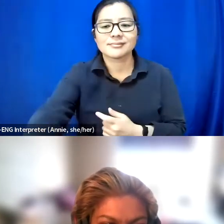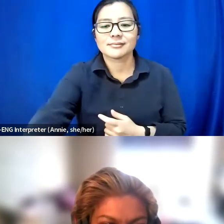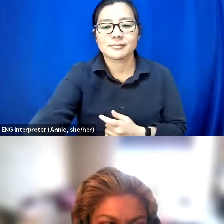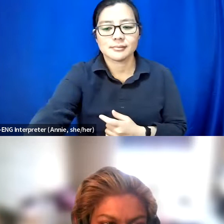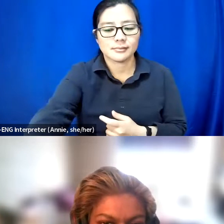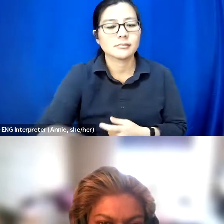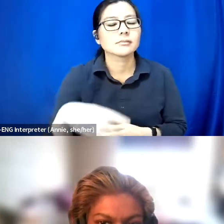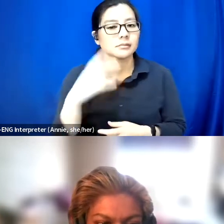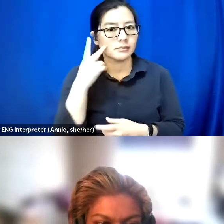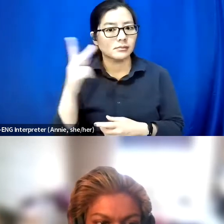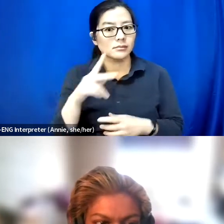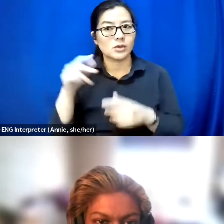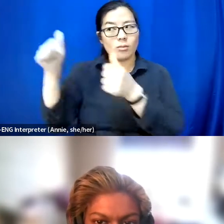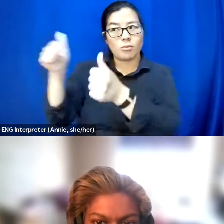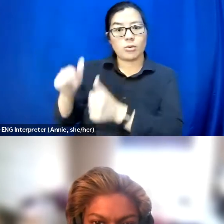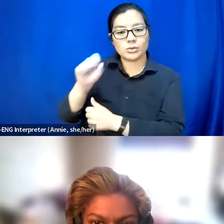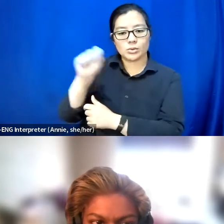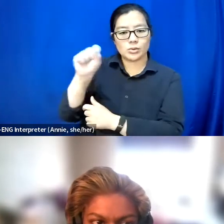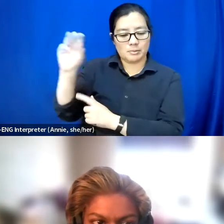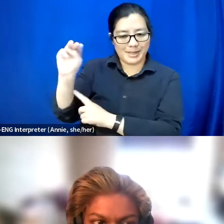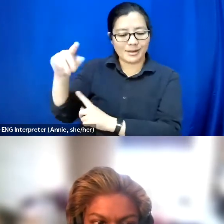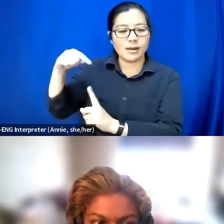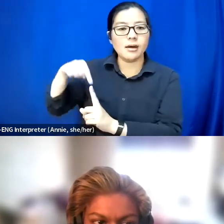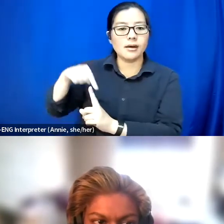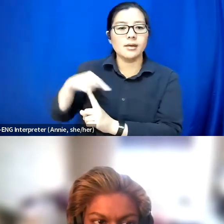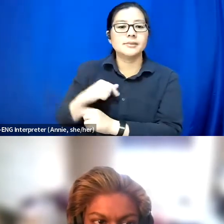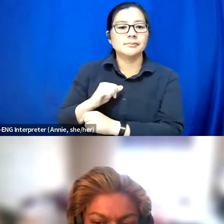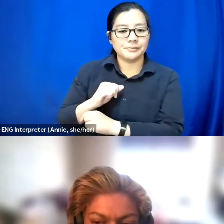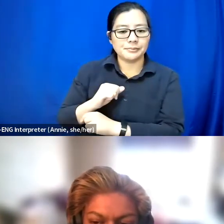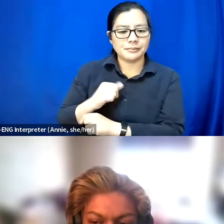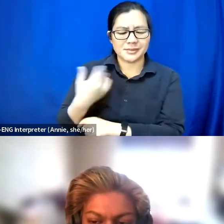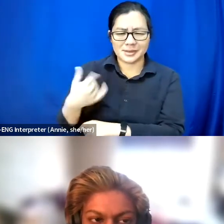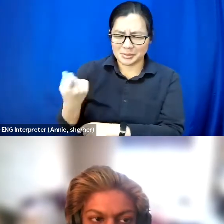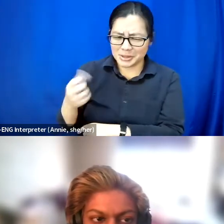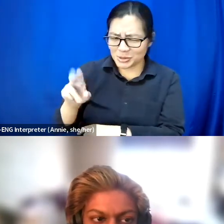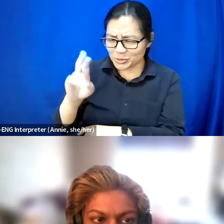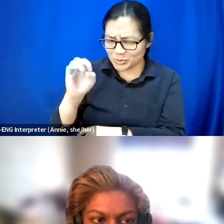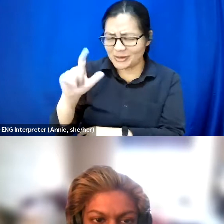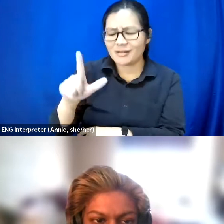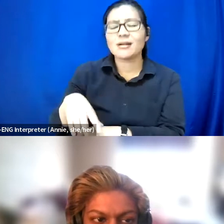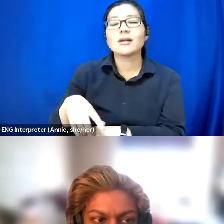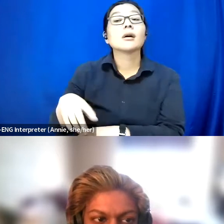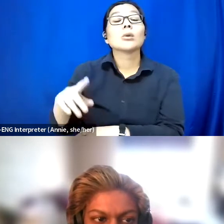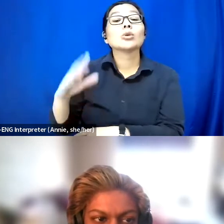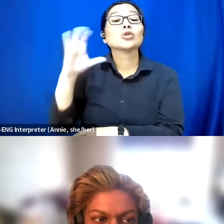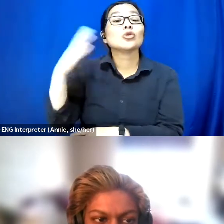on social media where I did . And it's when a stranger comes up to you and asks what happened?